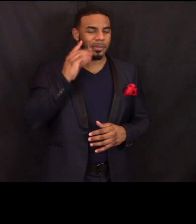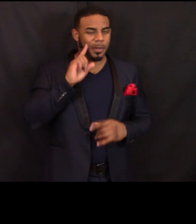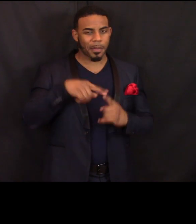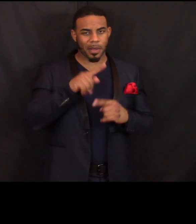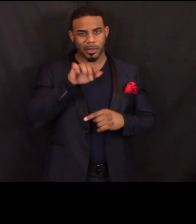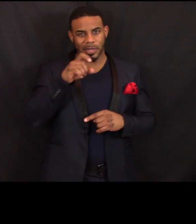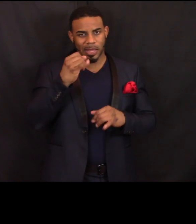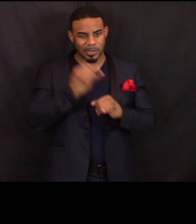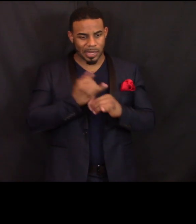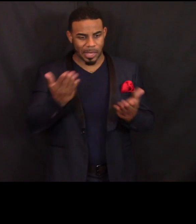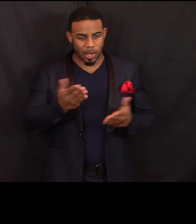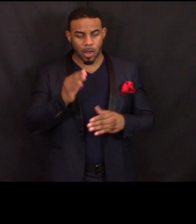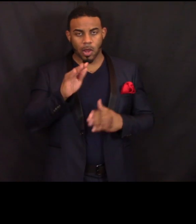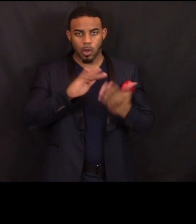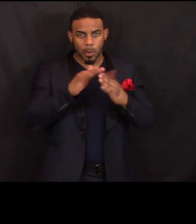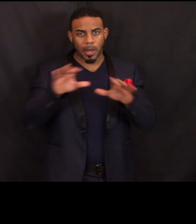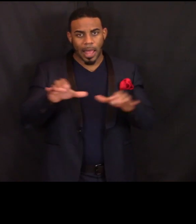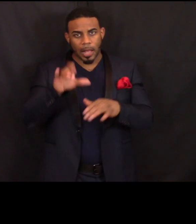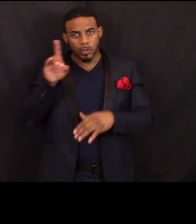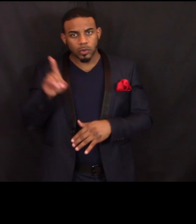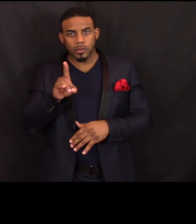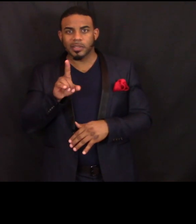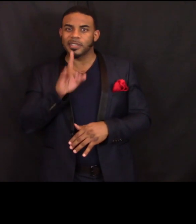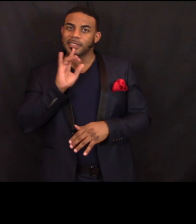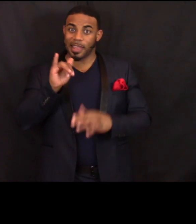is that it's a Community Action Duluth program